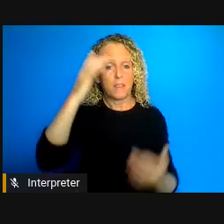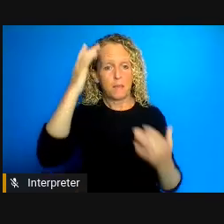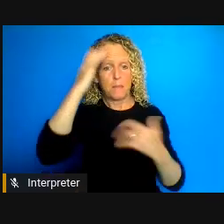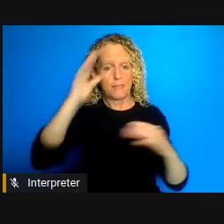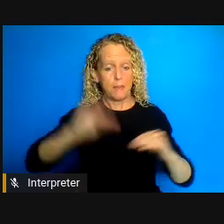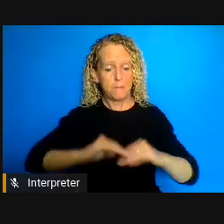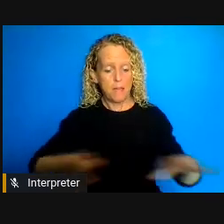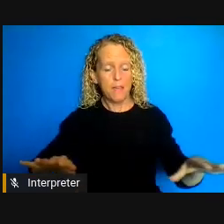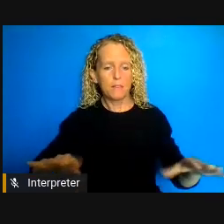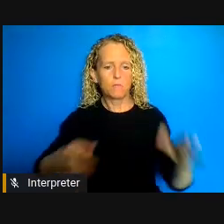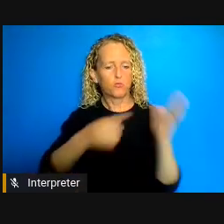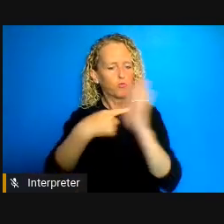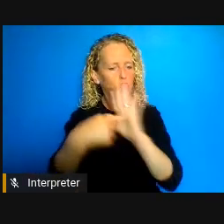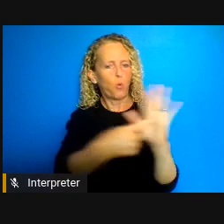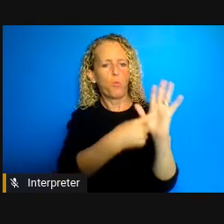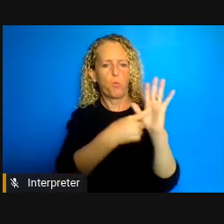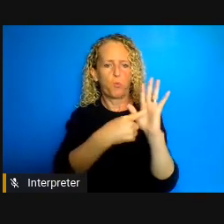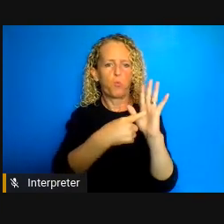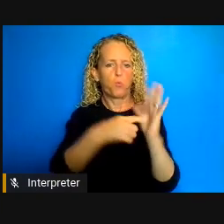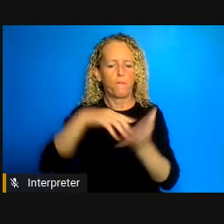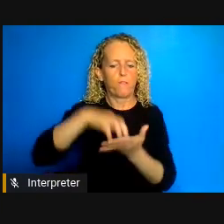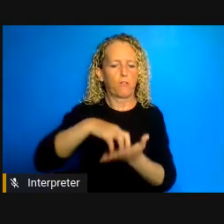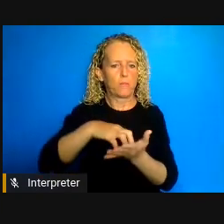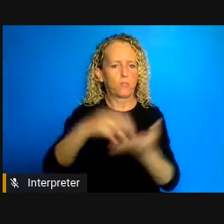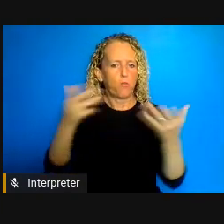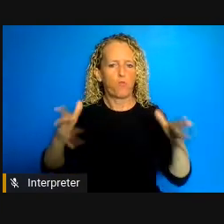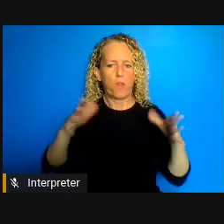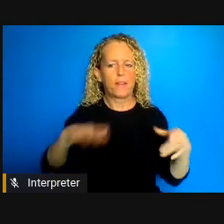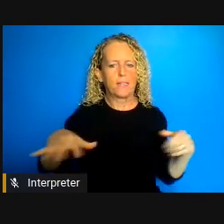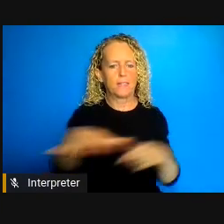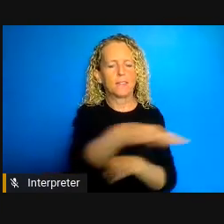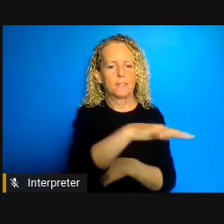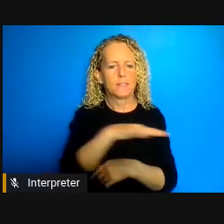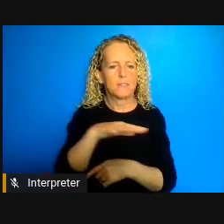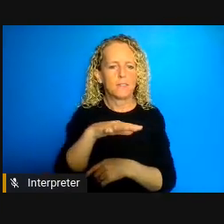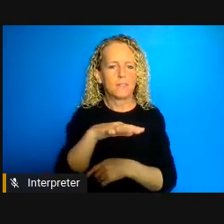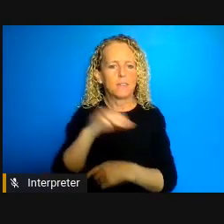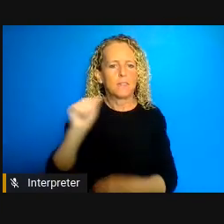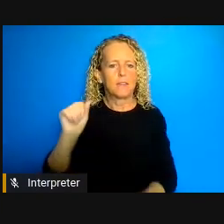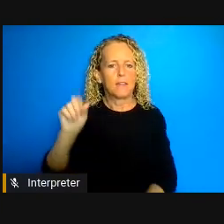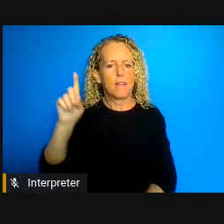in our communities as an Adelina has been discussing but it's also reminded